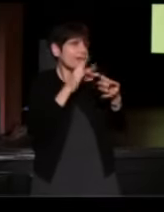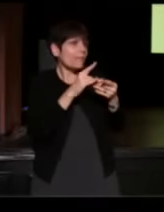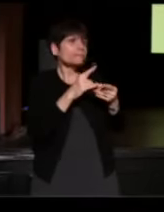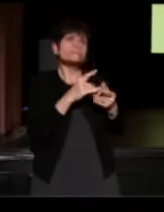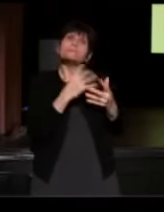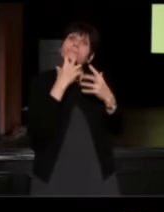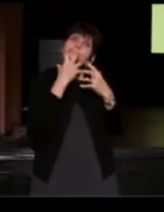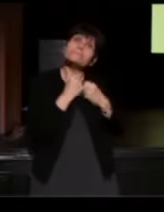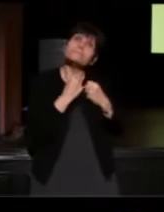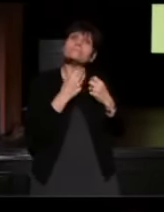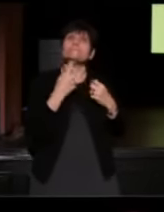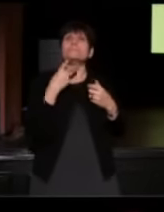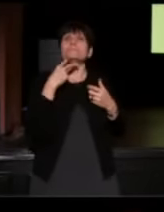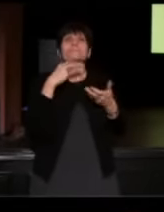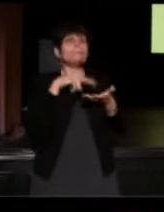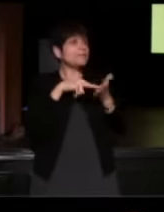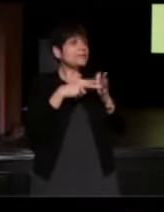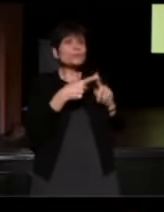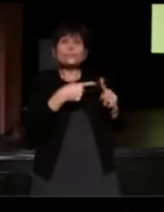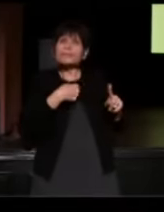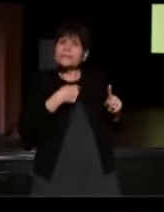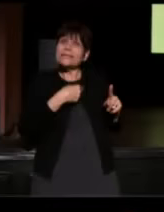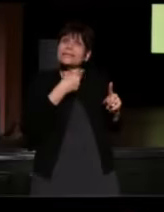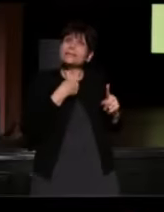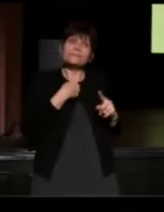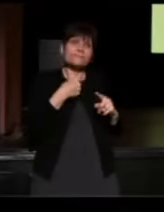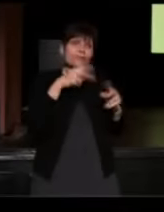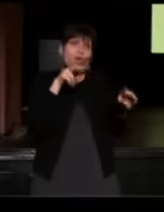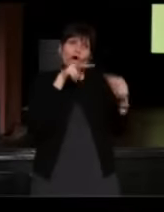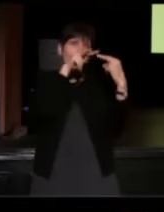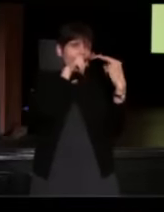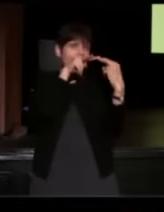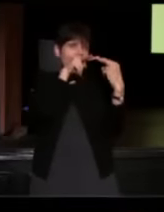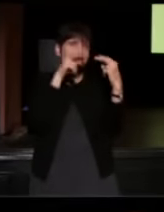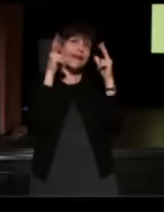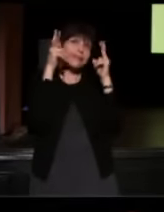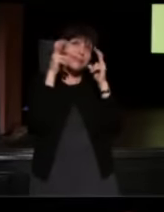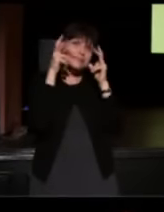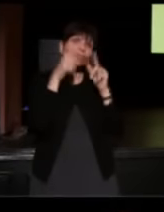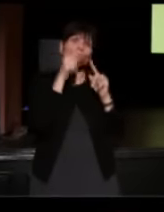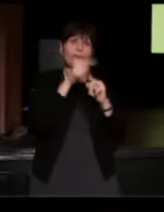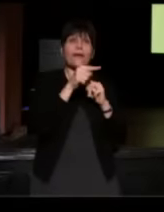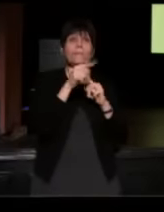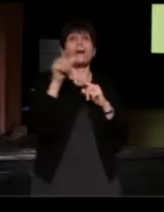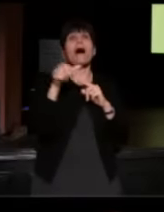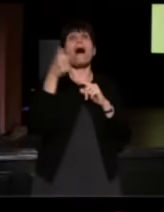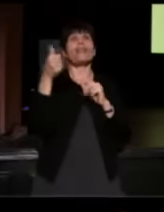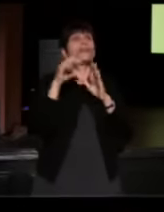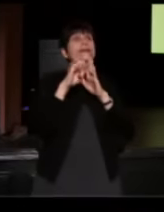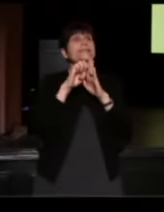by looking into their eyes and listening to them. Another example of the extraordinary stuff